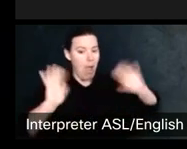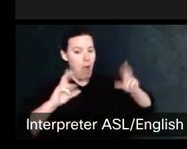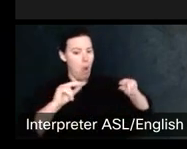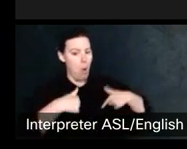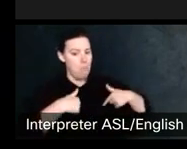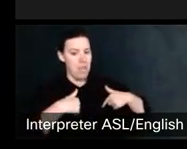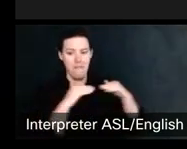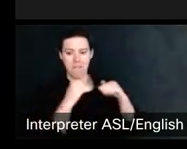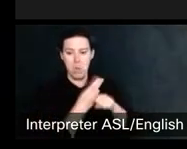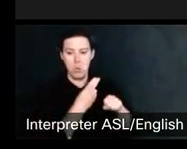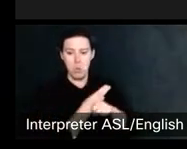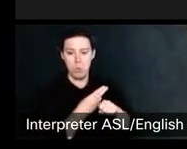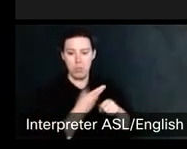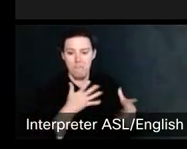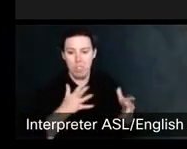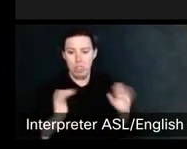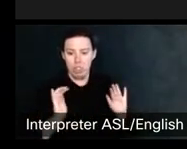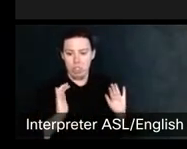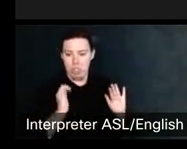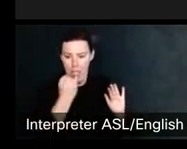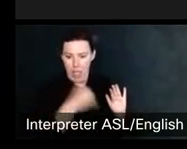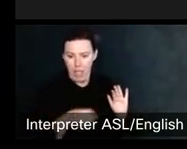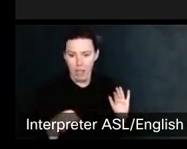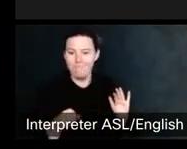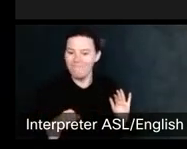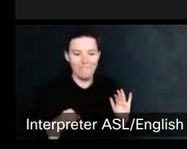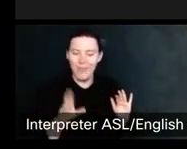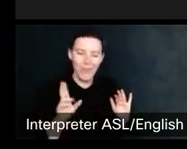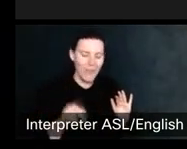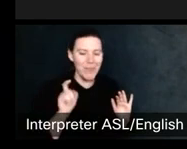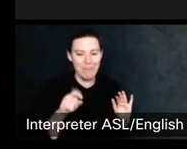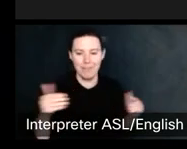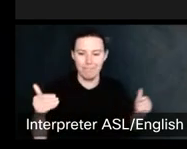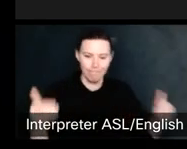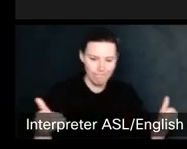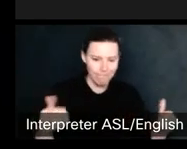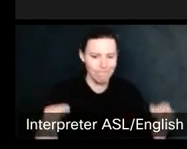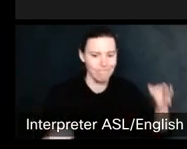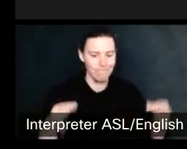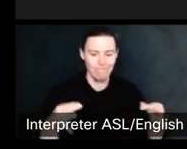Basically prove your various as part of your.